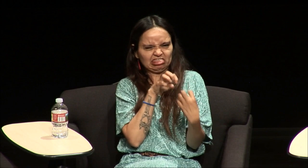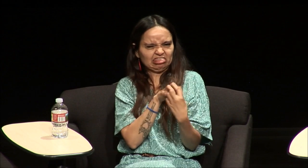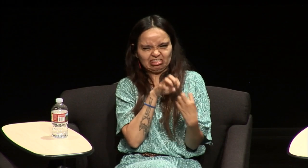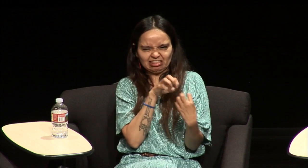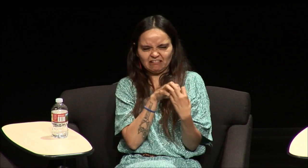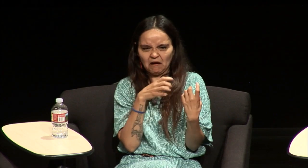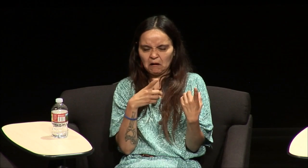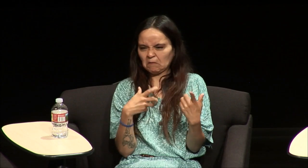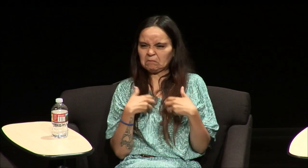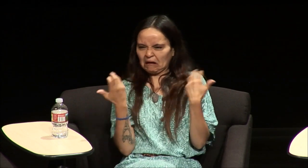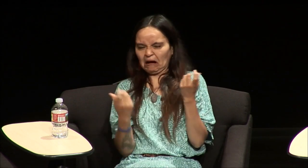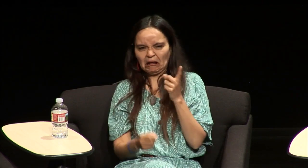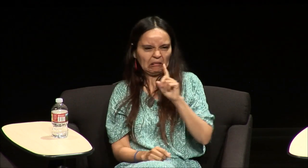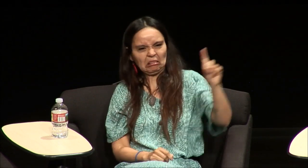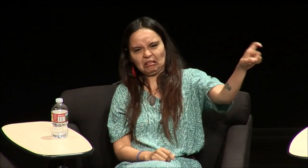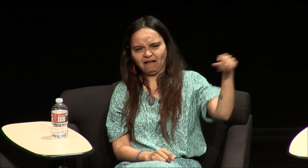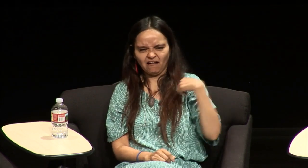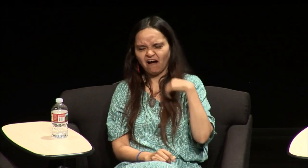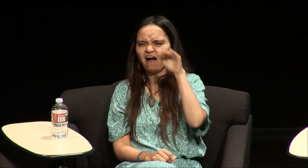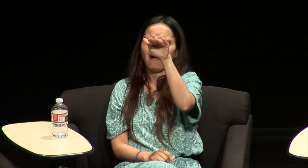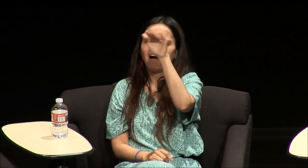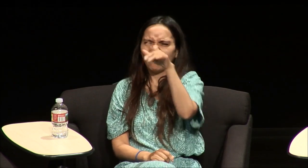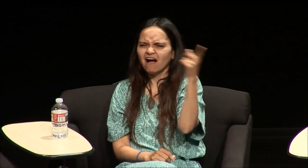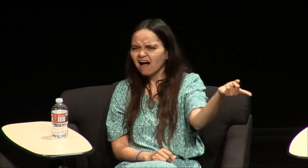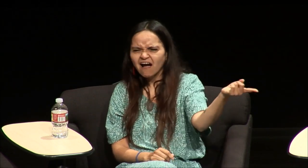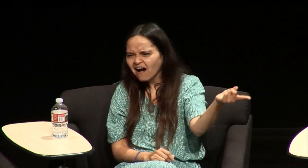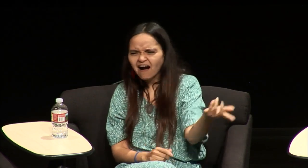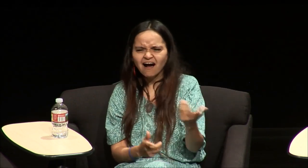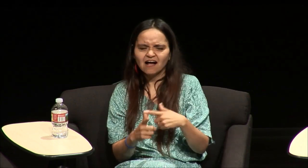kind of getting into a tiff with each other and she was mad and she ran off in